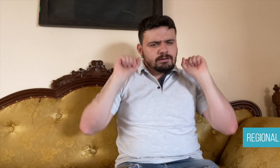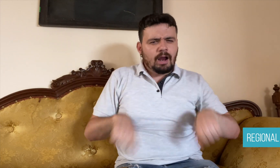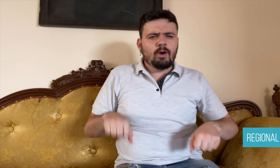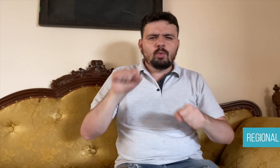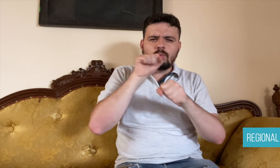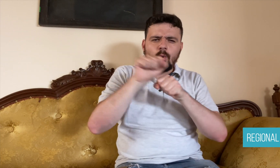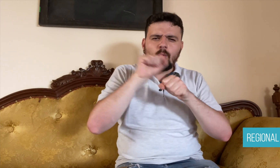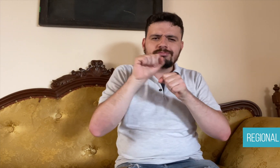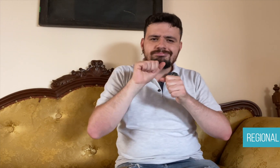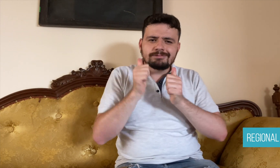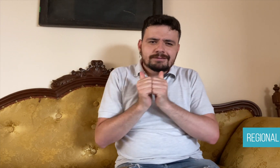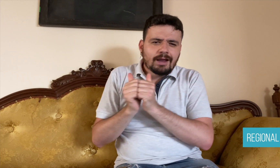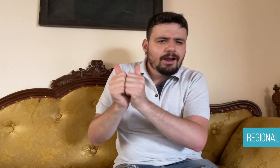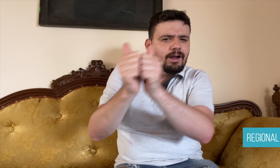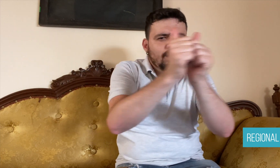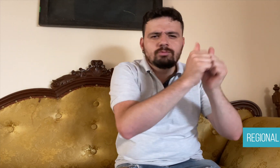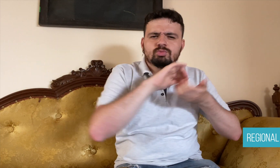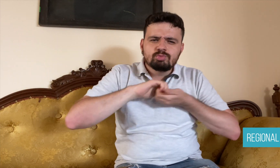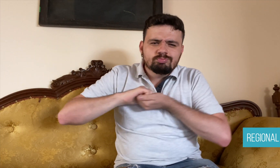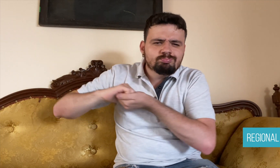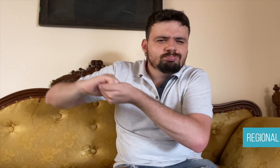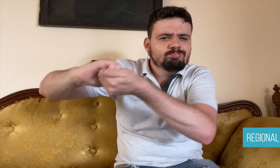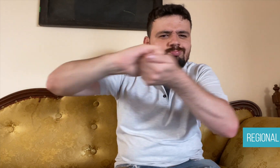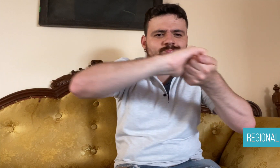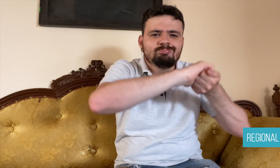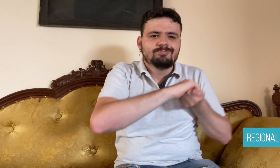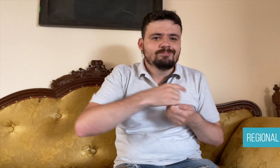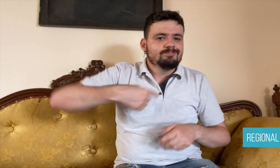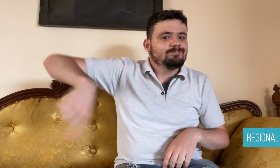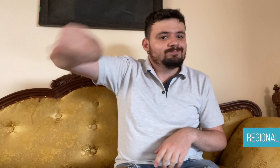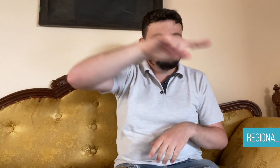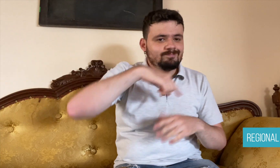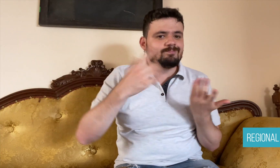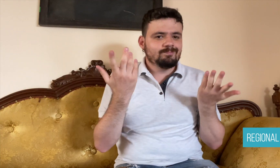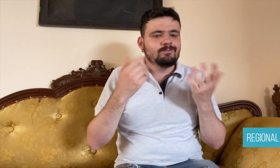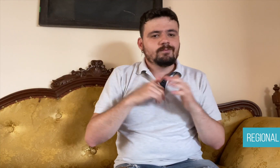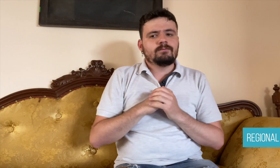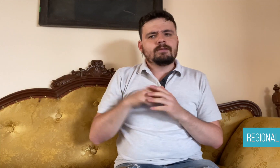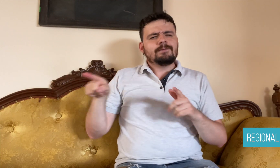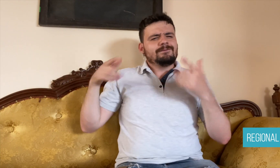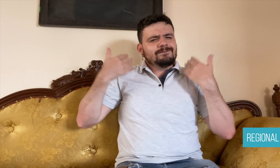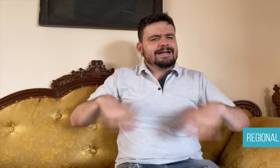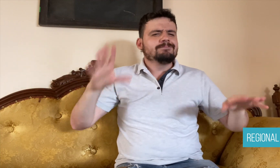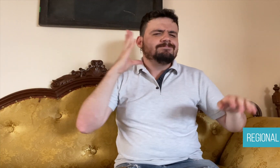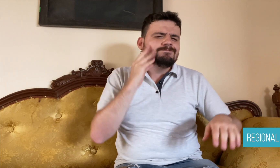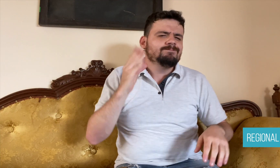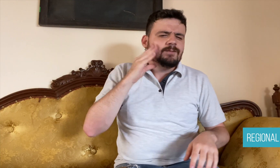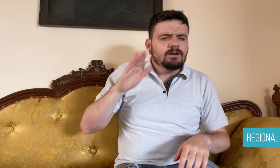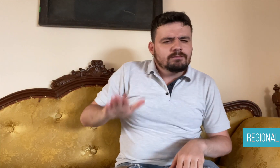because as a Deaf person, I have lived it firsthand,